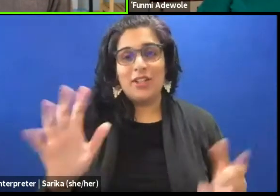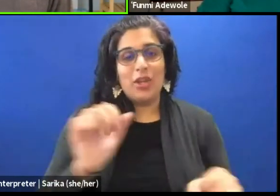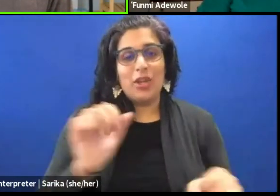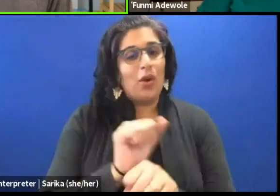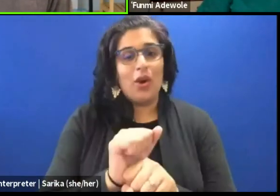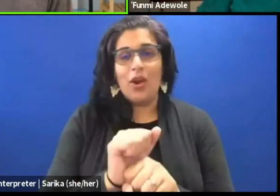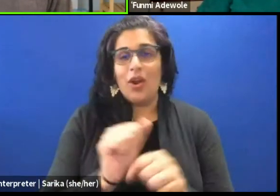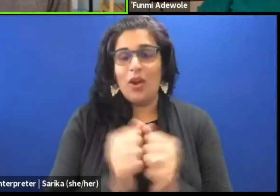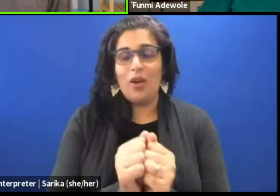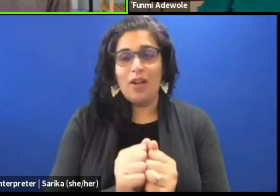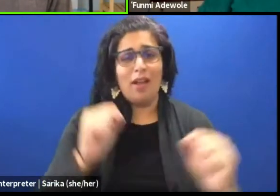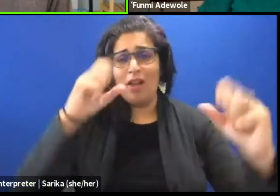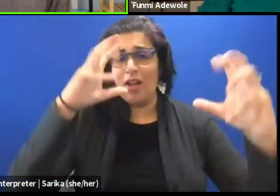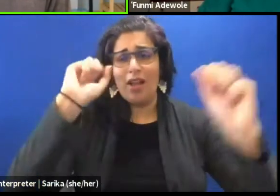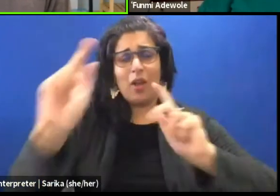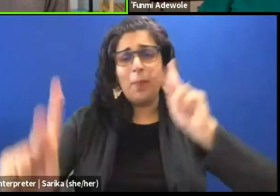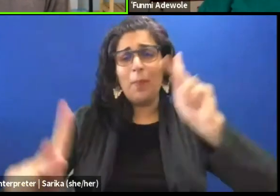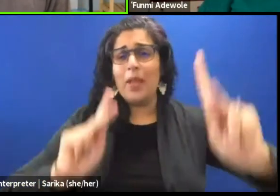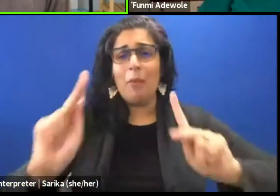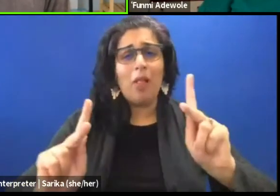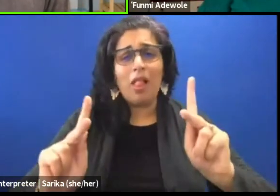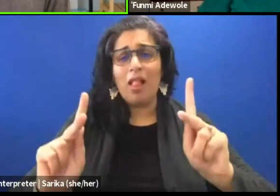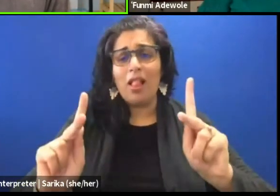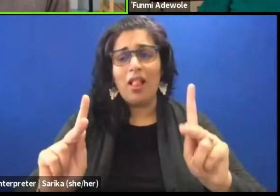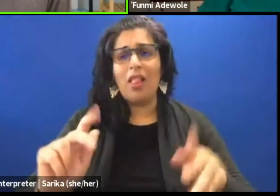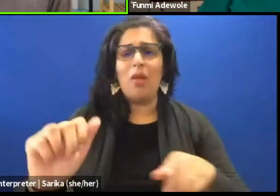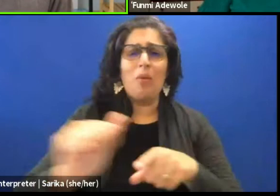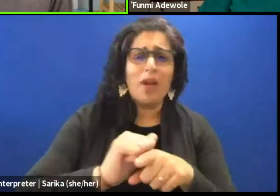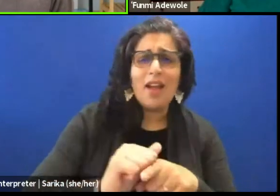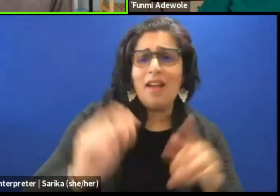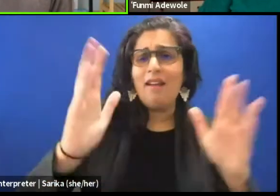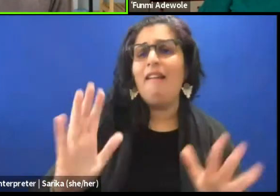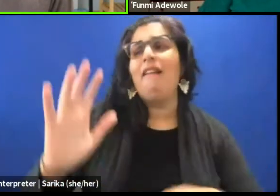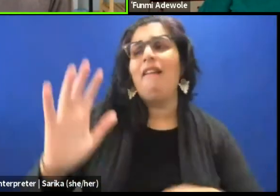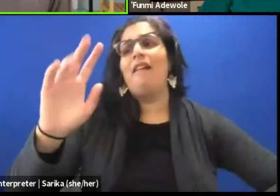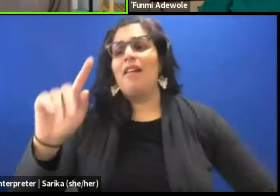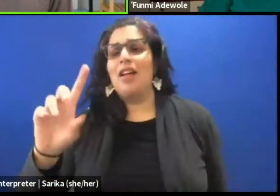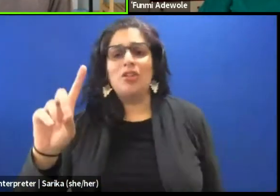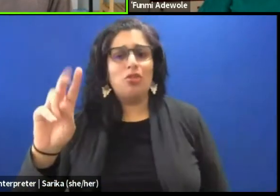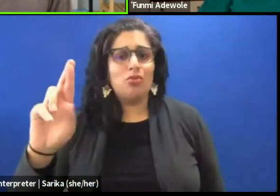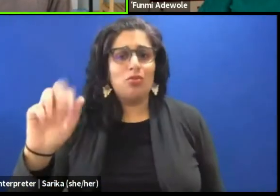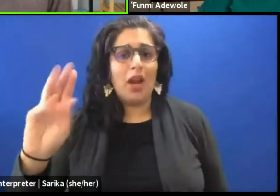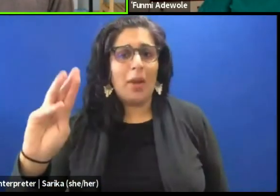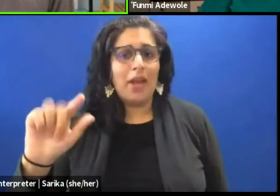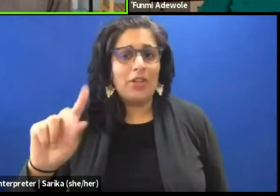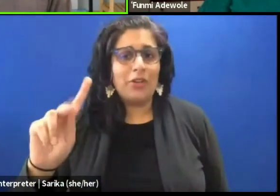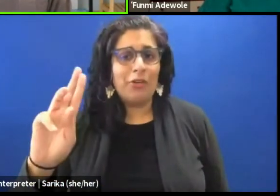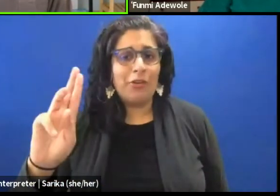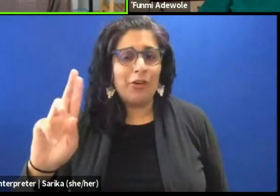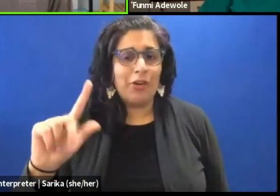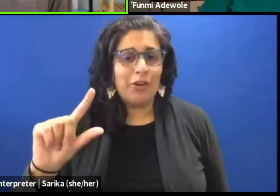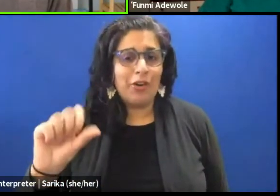and practitioners, dramaturge and organizations who have sort of teamed up to work together. So special, thanks to HowlRound,